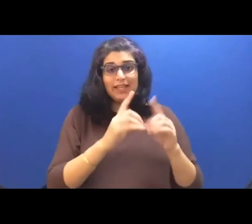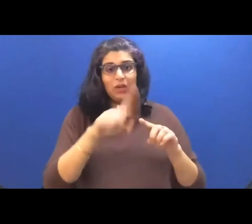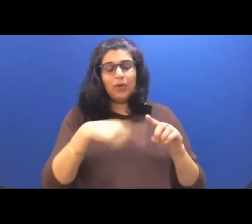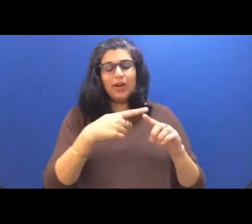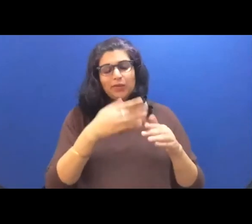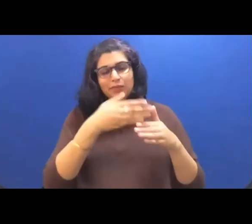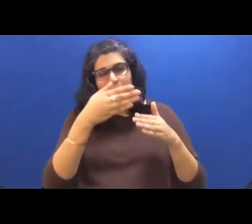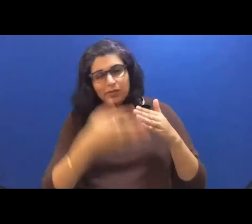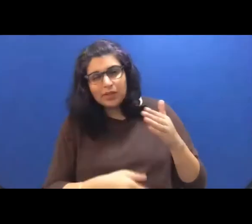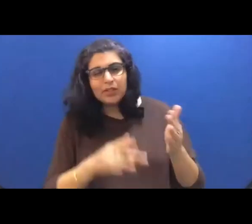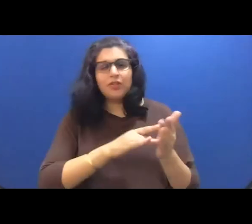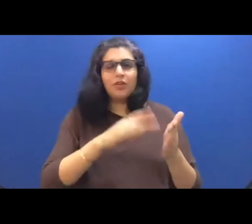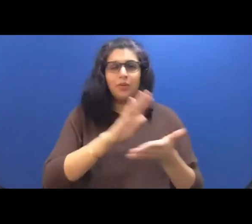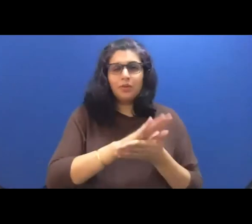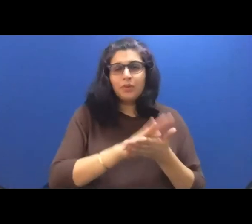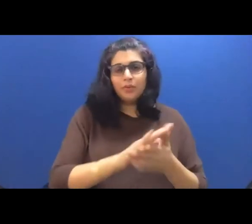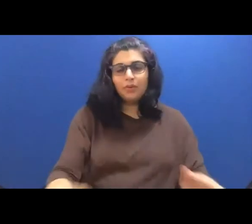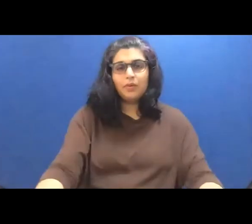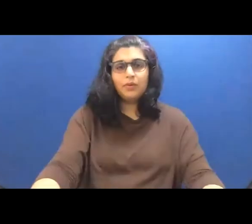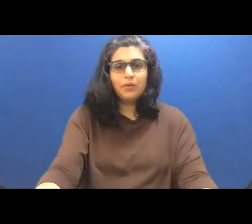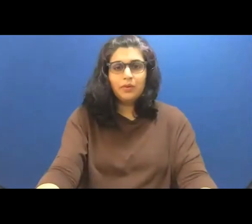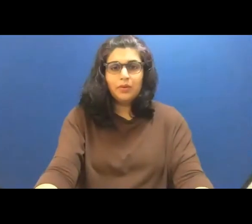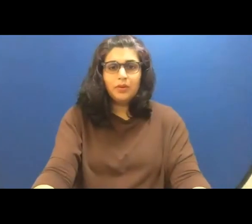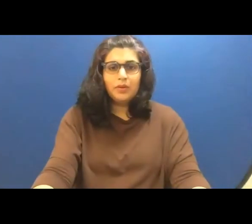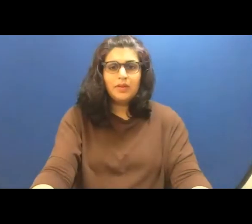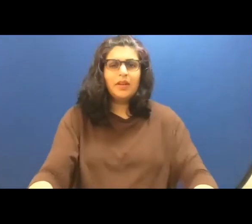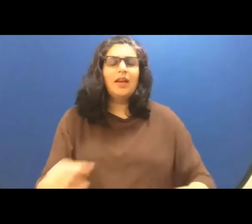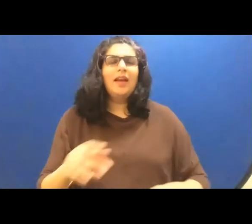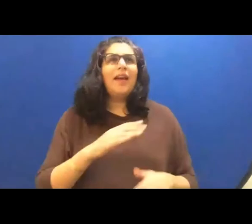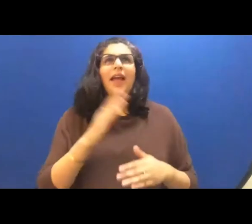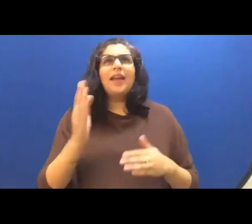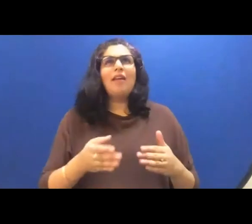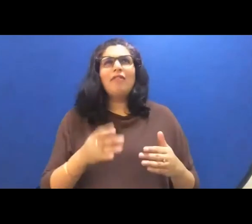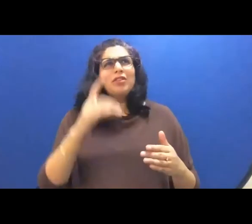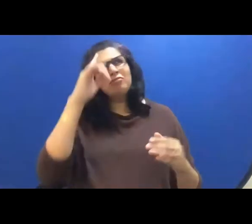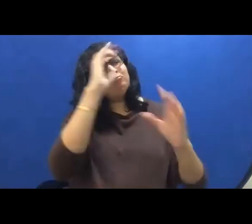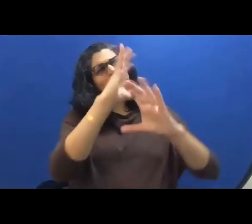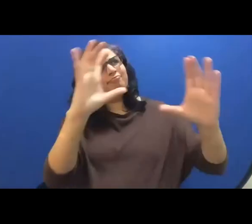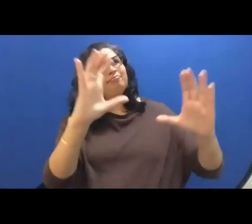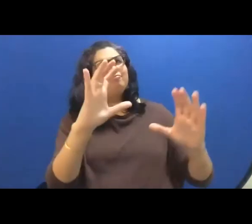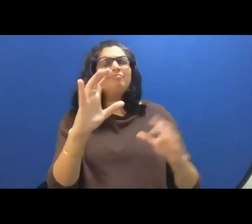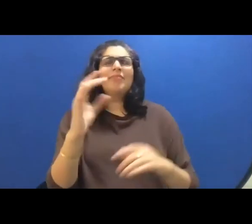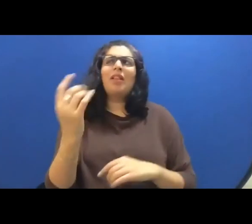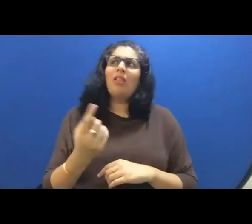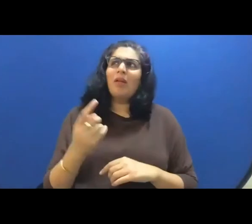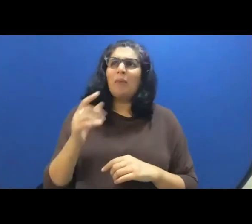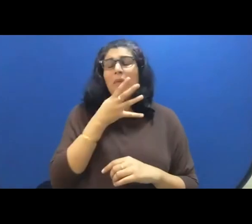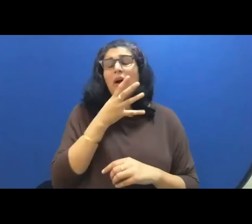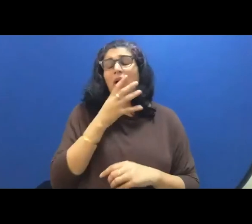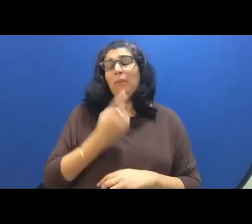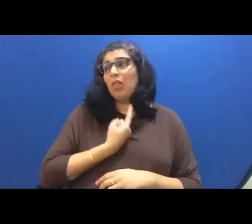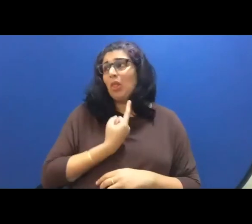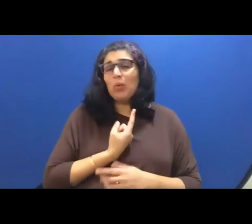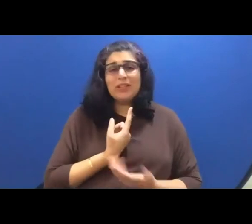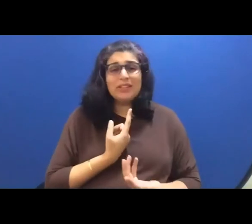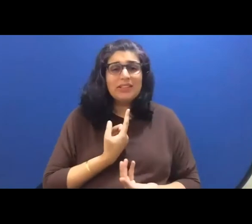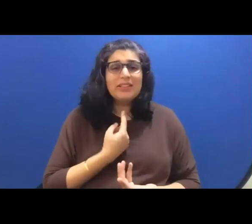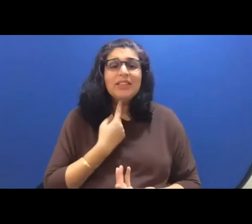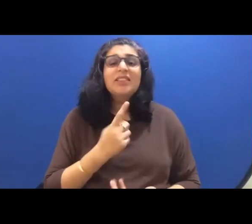never thought of her as lonely or romantic or dateable. She was my parent. But suddenly